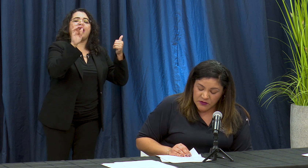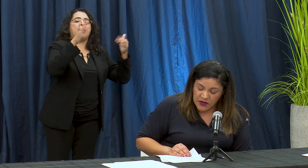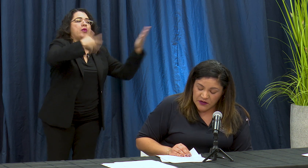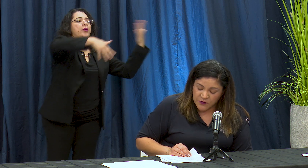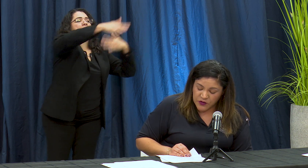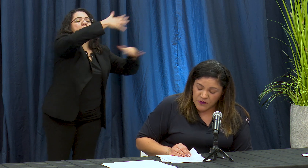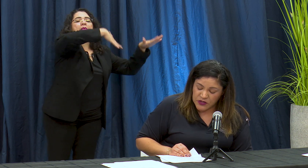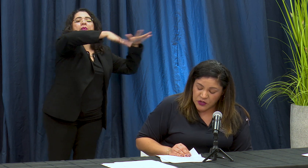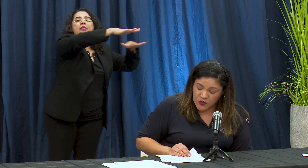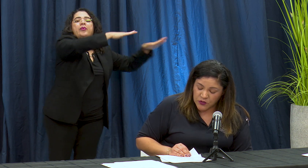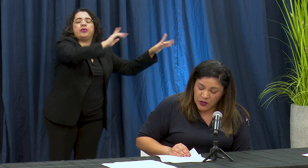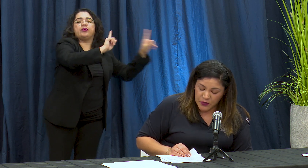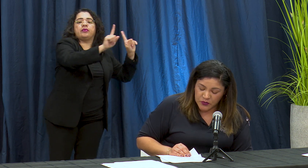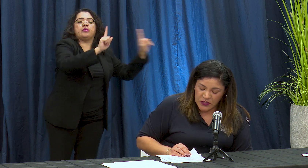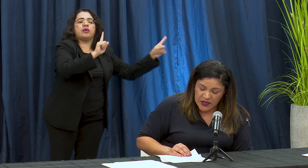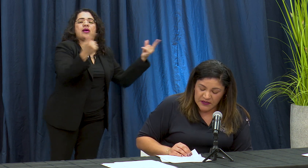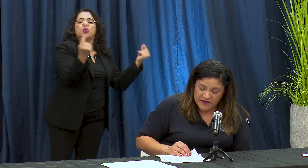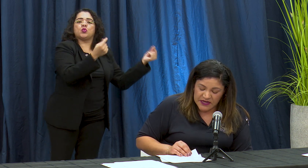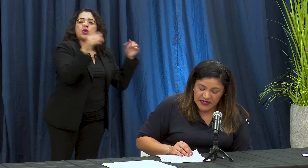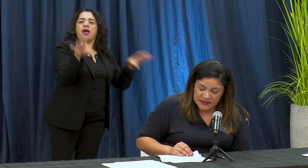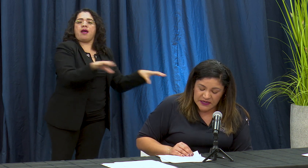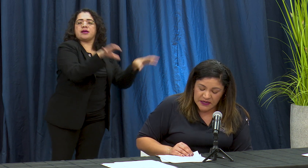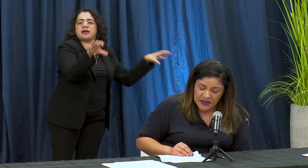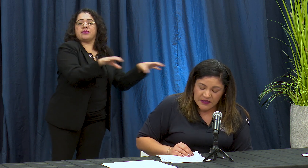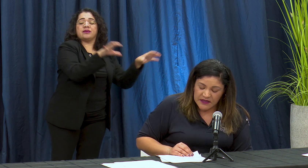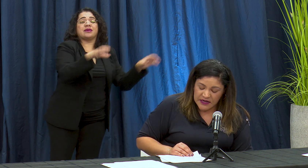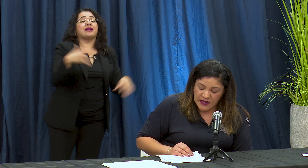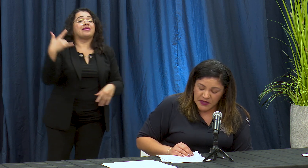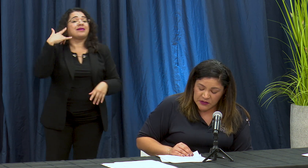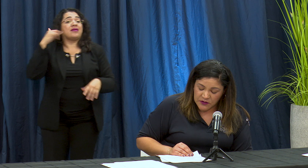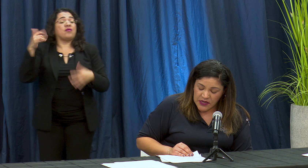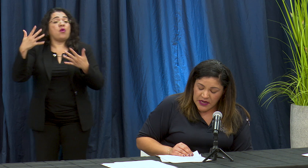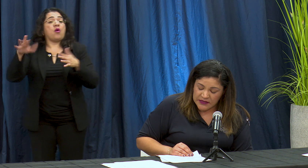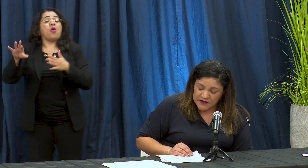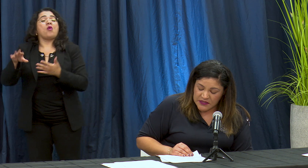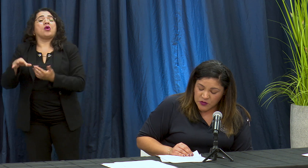california meteo una oportunidad de berry Anza de Regla mento otra vez un